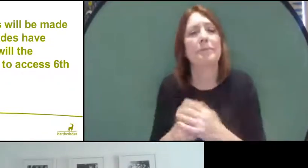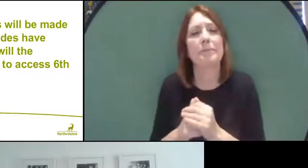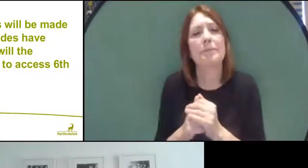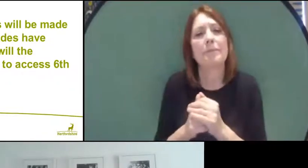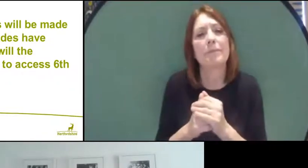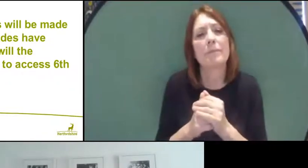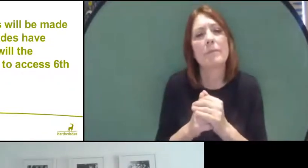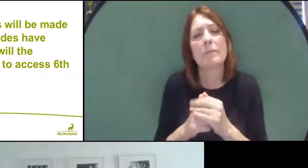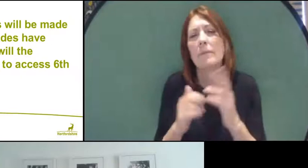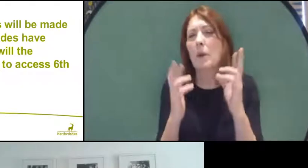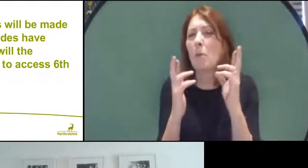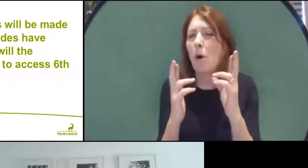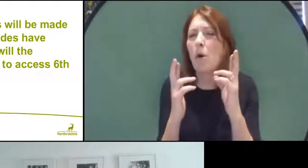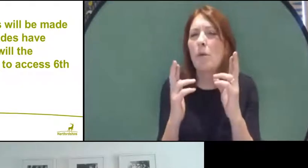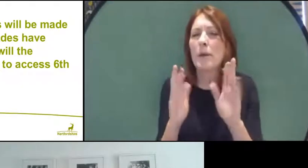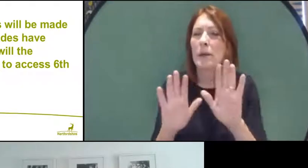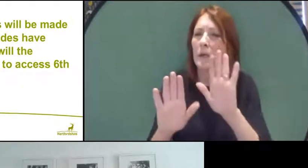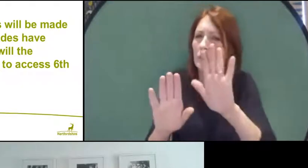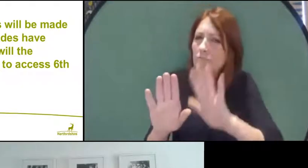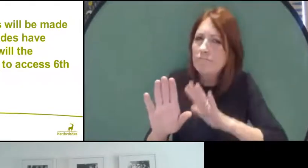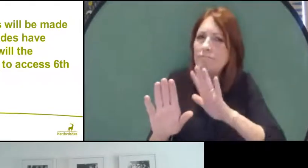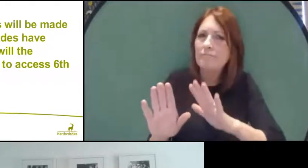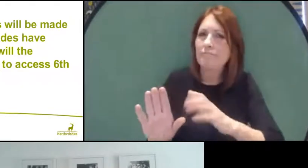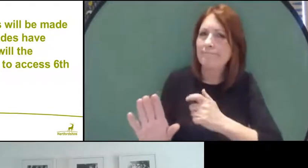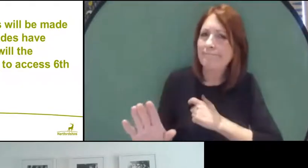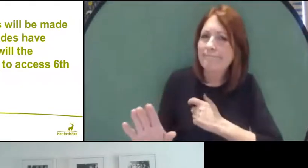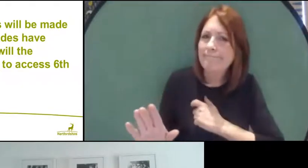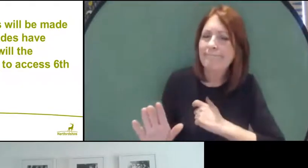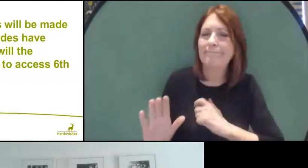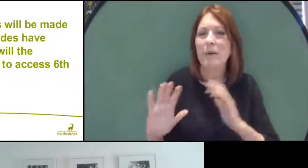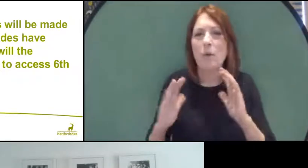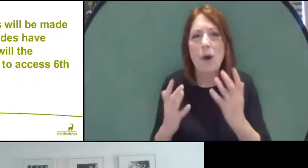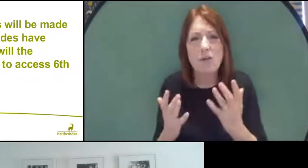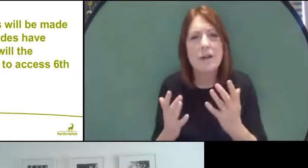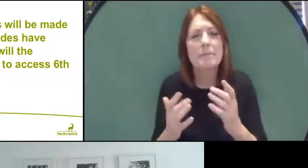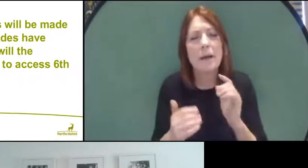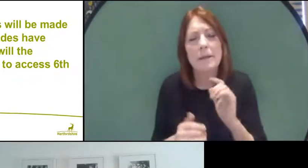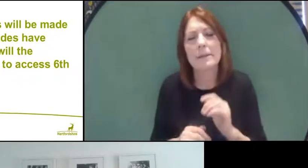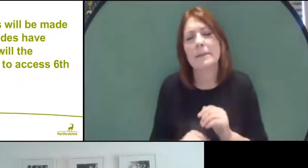I'm hoping that allays your fears, but I know that you know it is a real concern for many people,